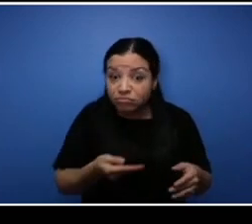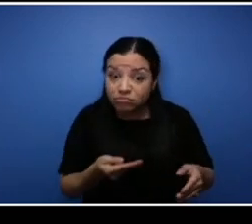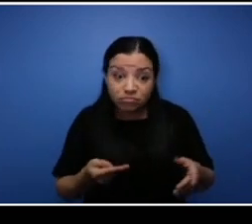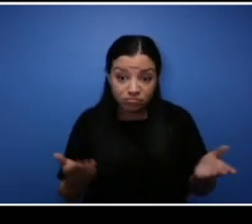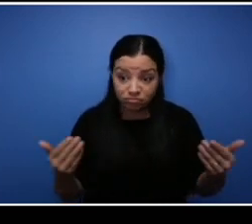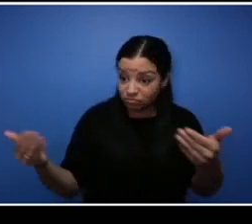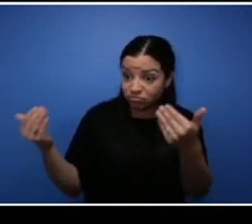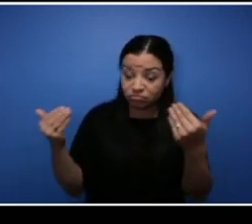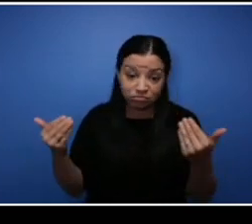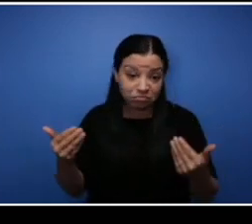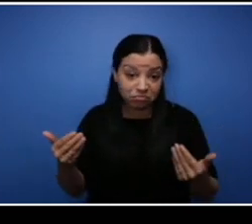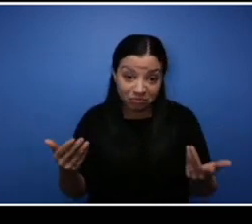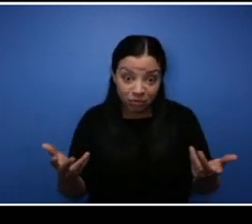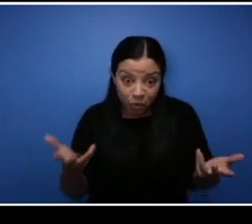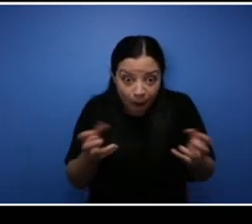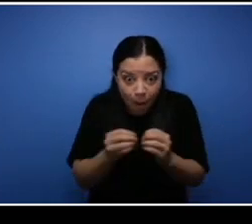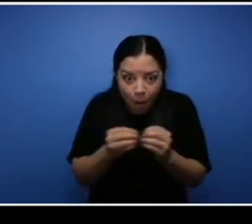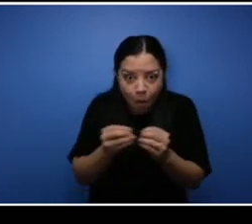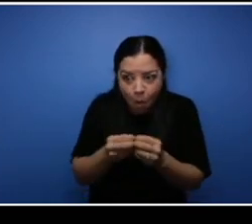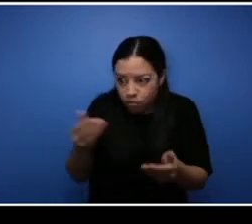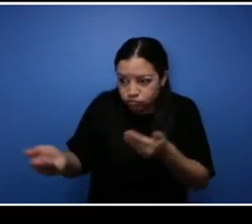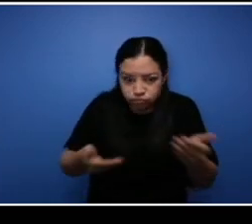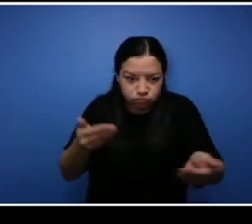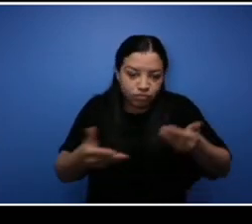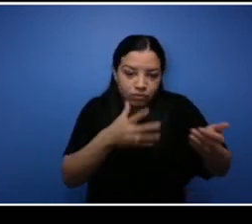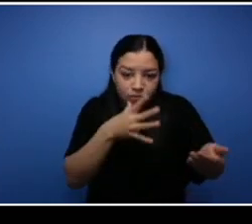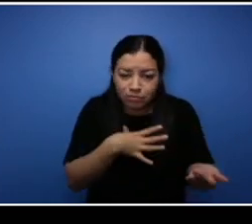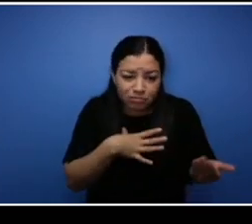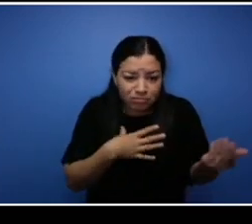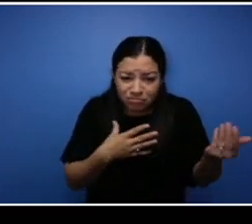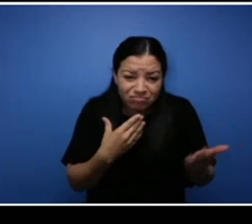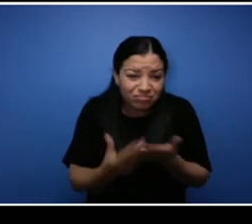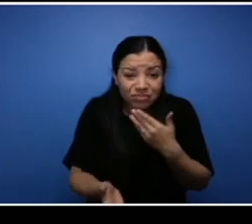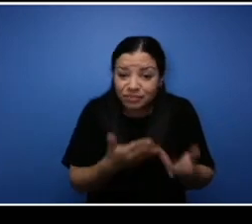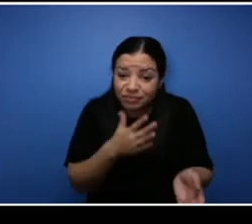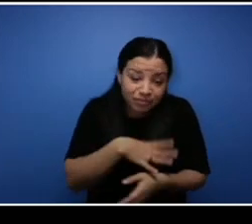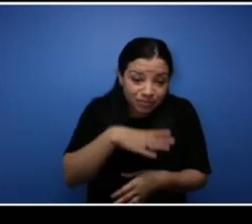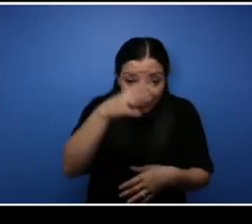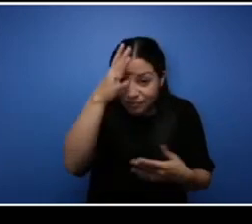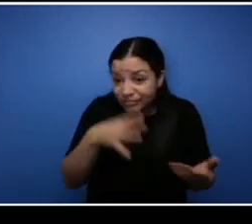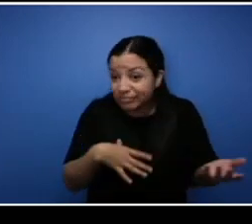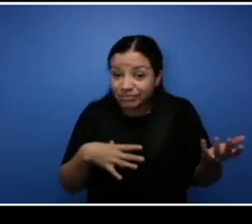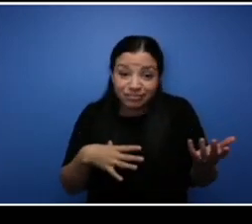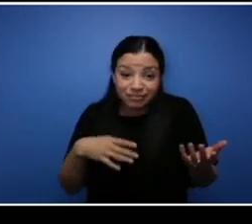see that. You know it's no different than having a Black person within the trades you